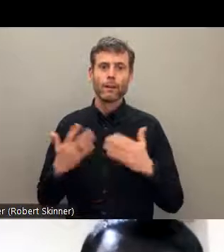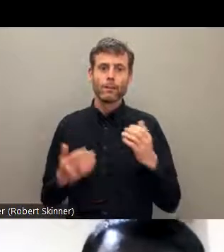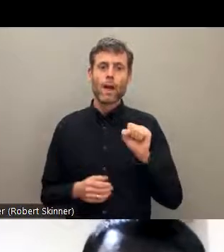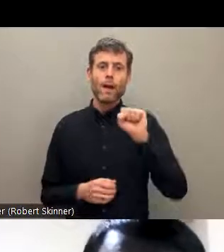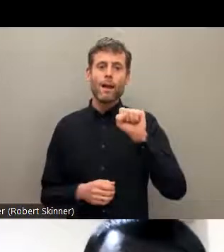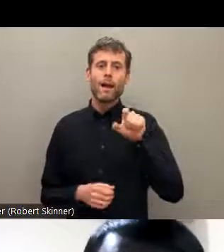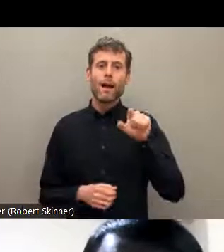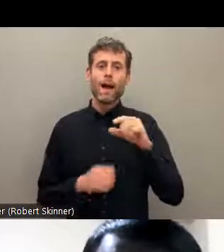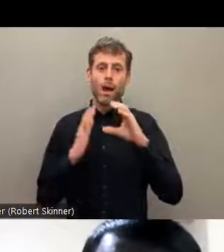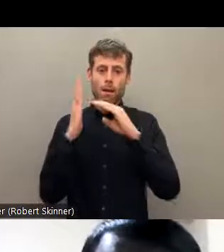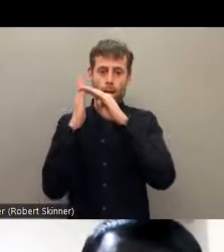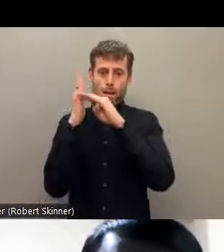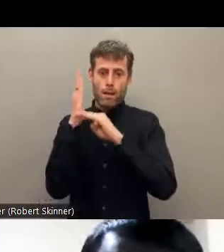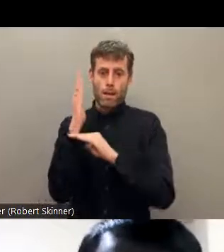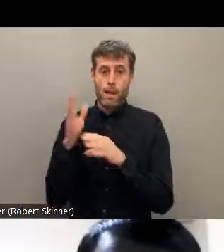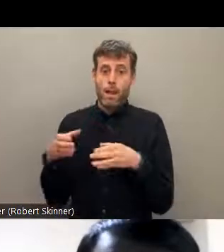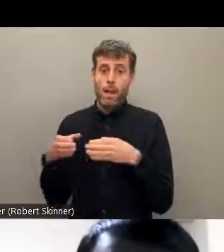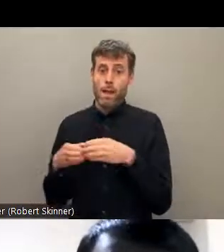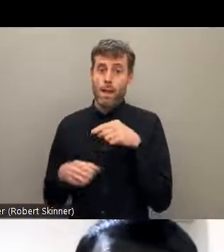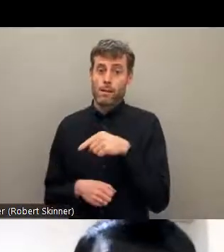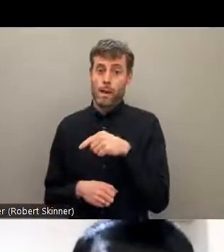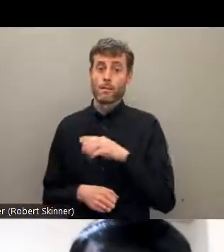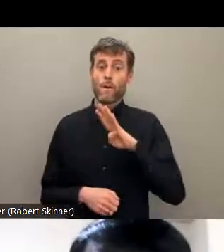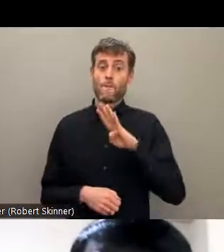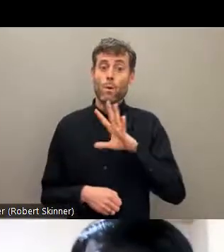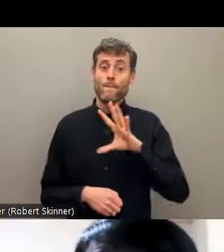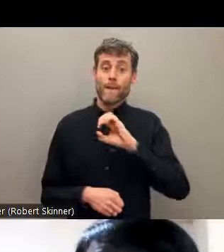Sadude cast are land list in DEA. Huge